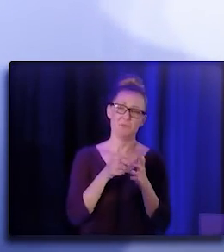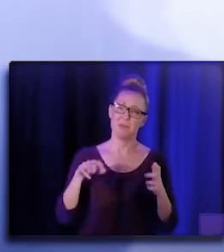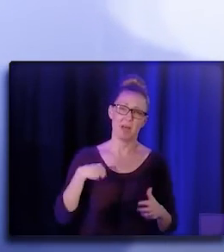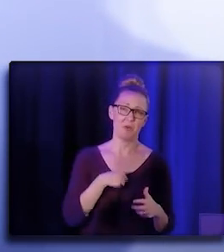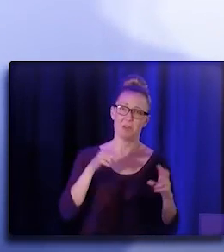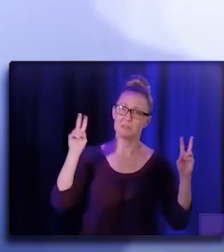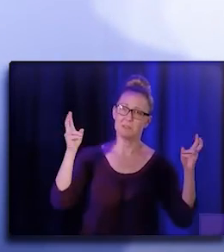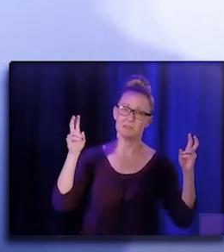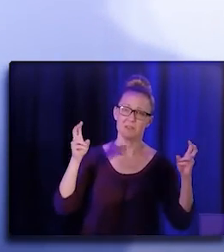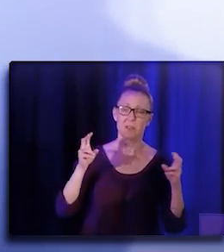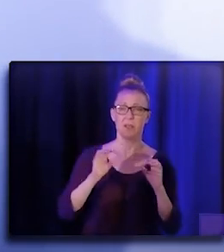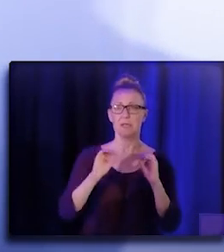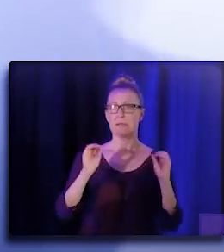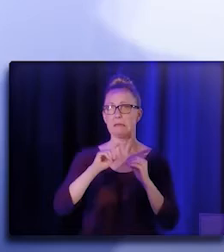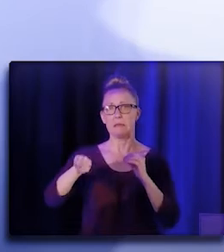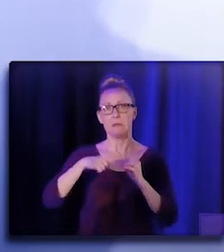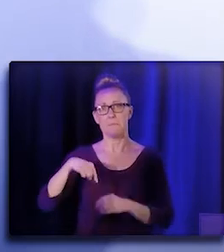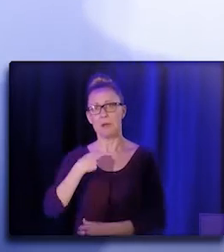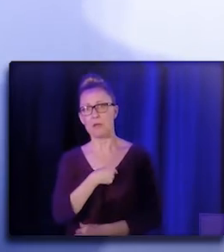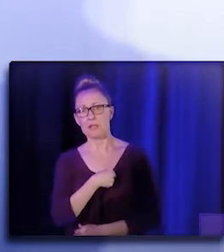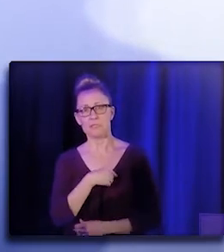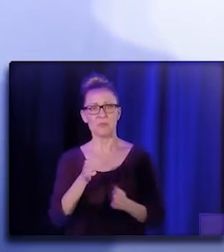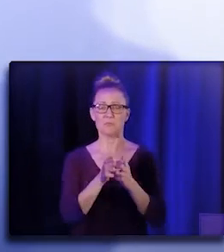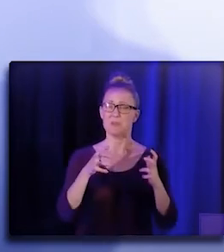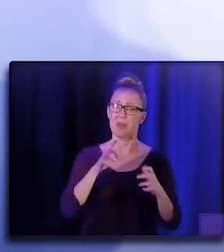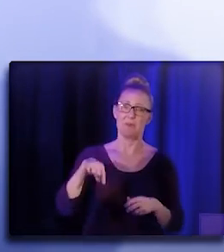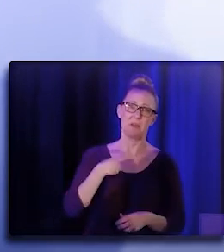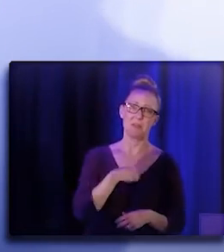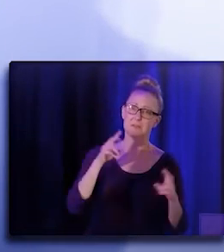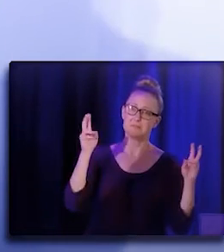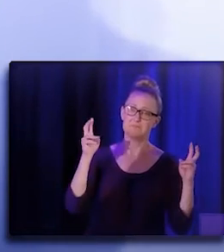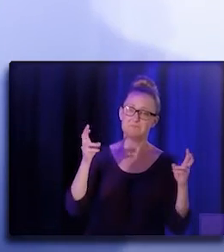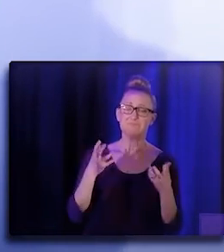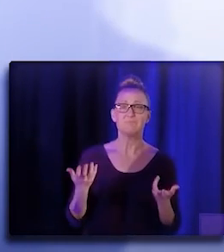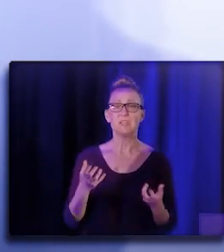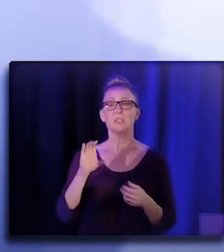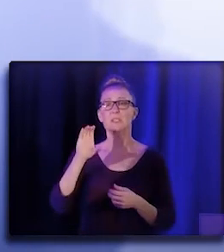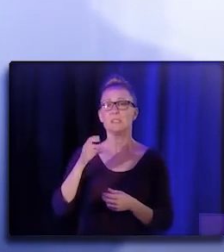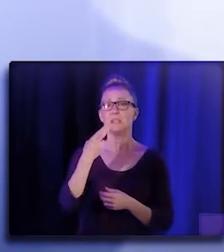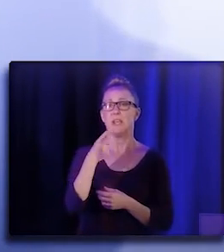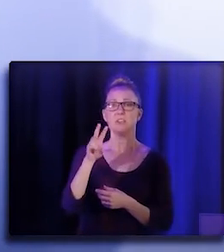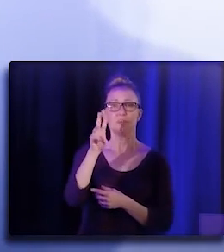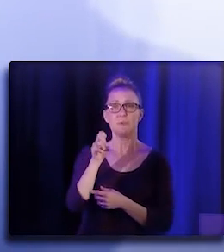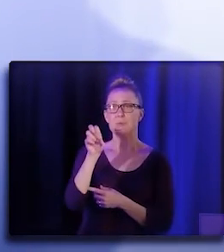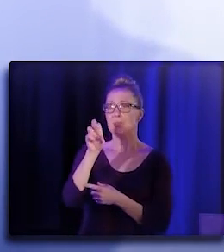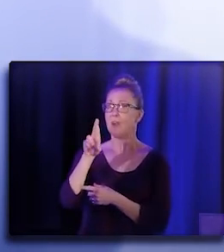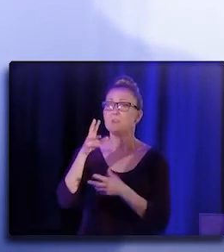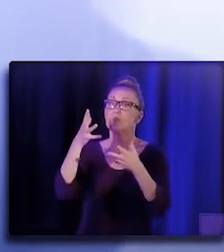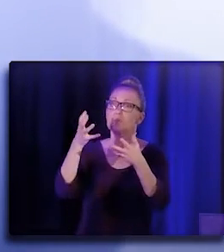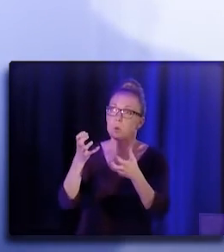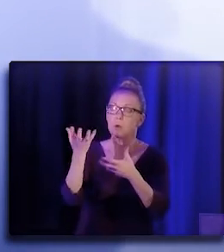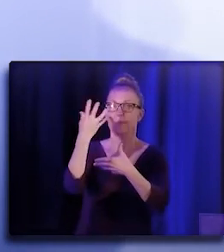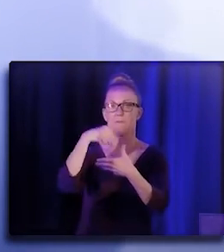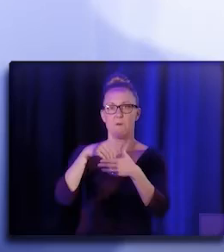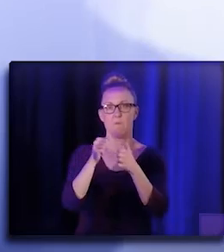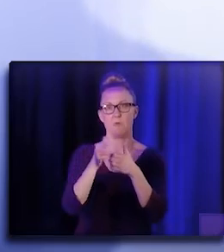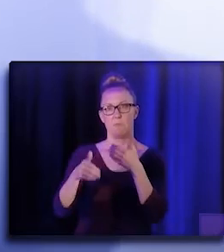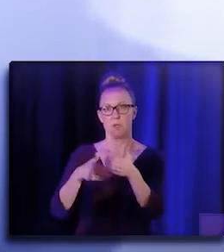Nothing about us without us, you know. CHW/P/Rs want to a part of the process. We want to help define our work.